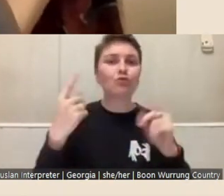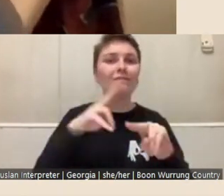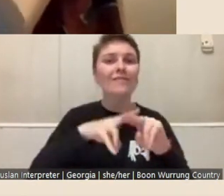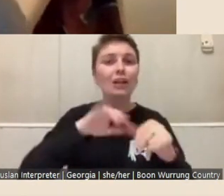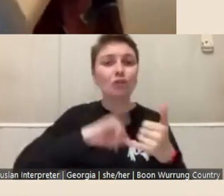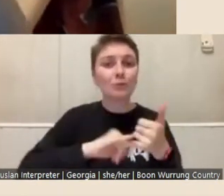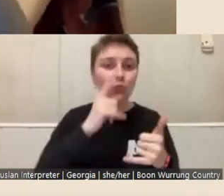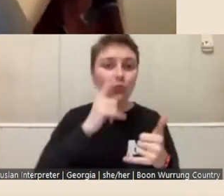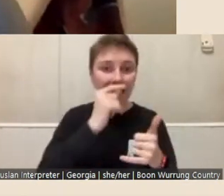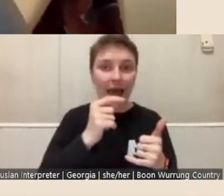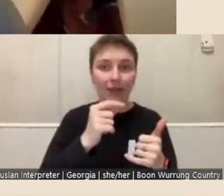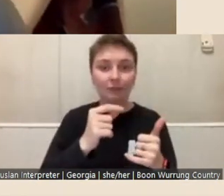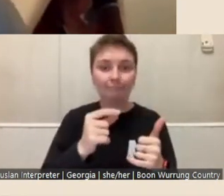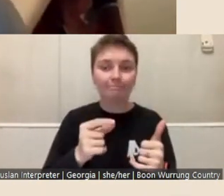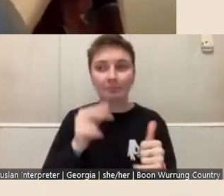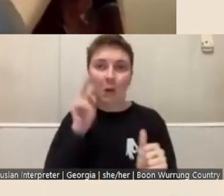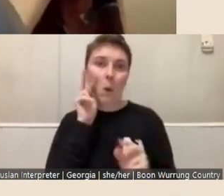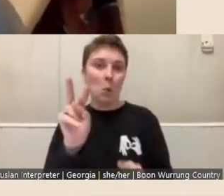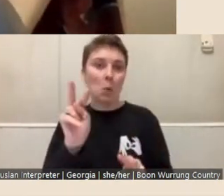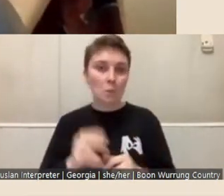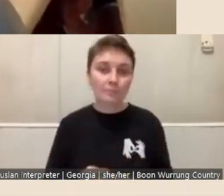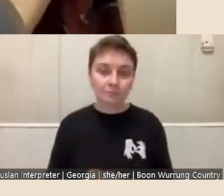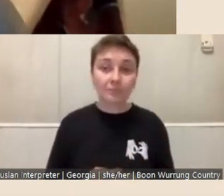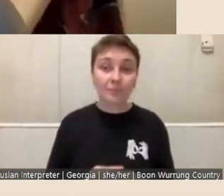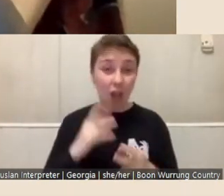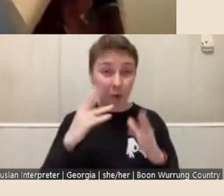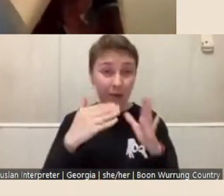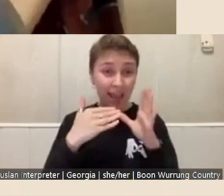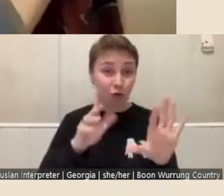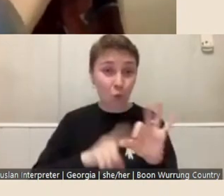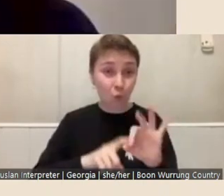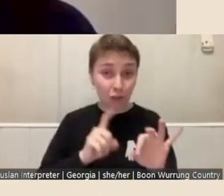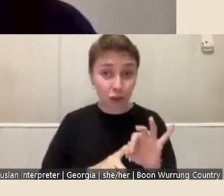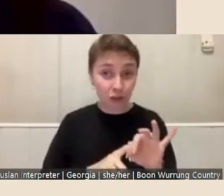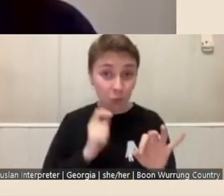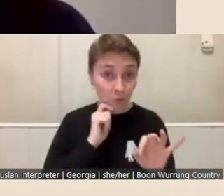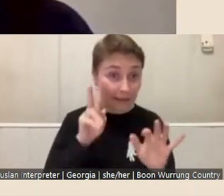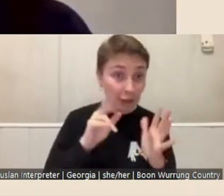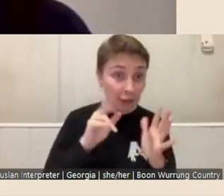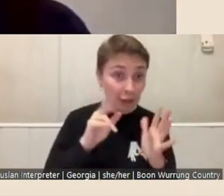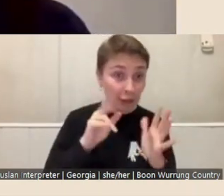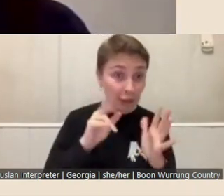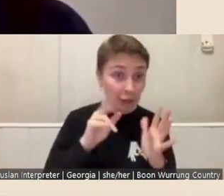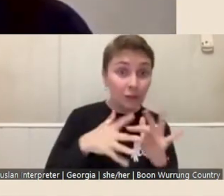So I hope that answers that question, I'll just see if Suzie has anything else that she wants to add?